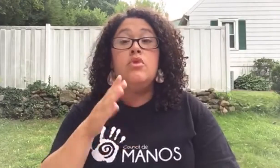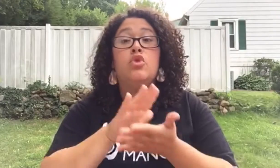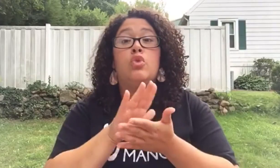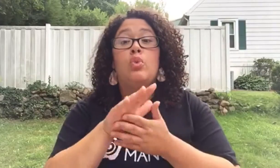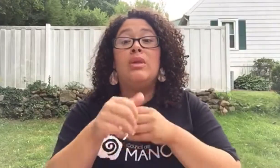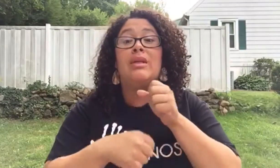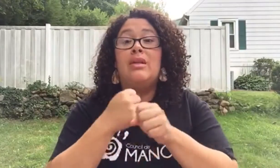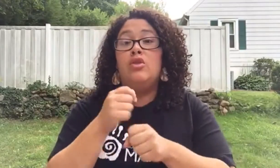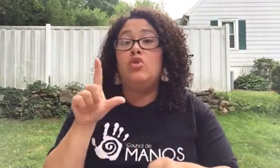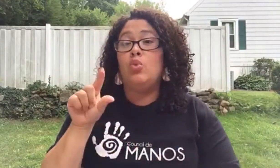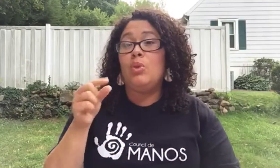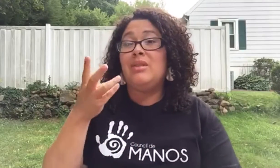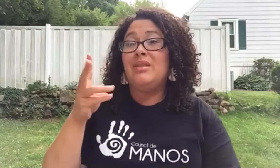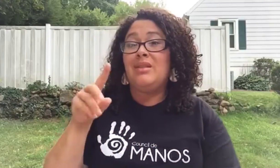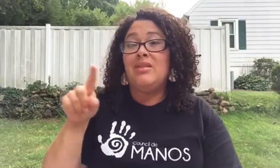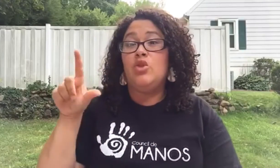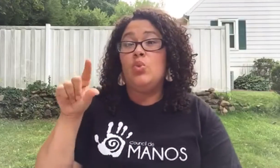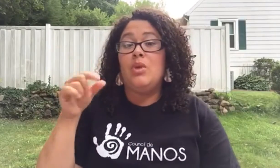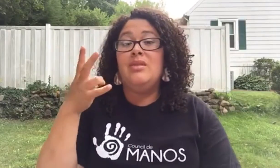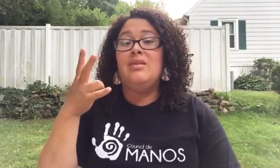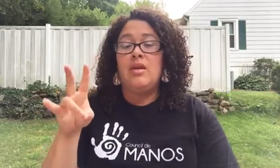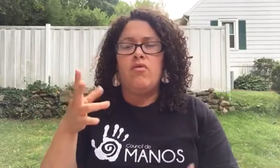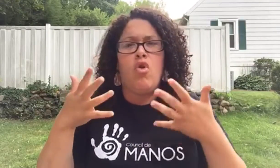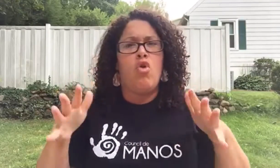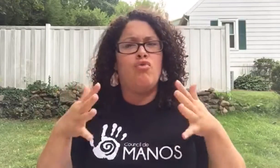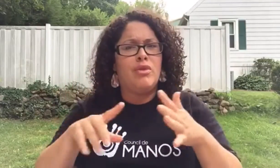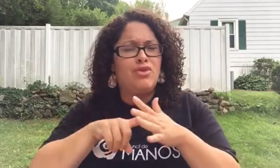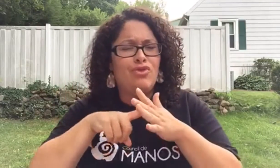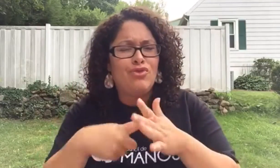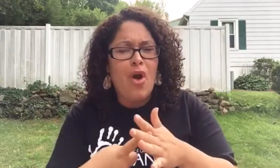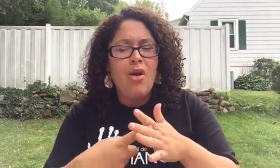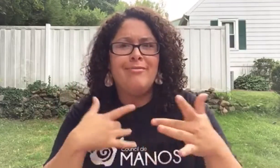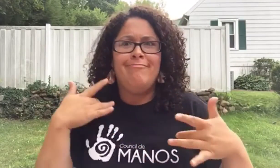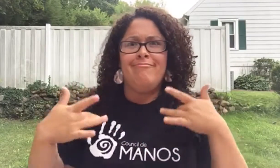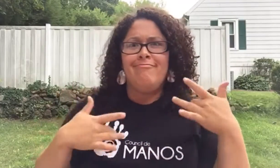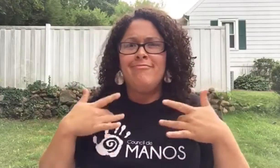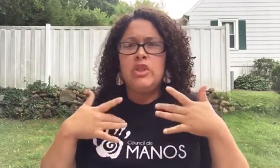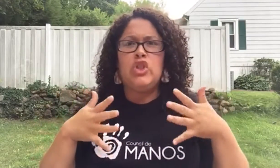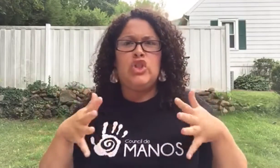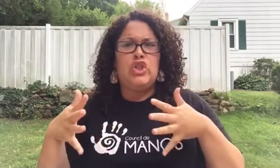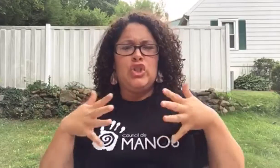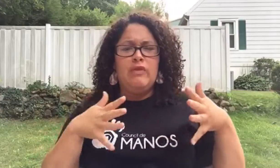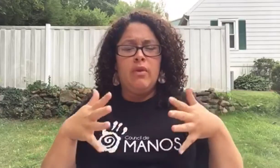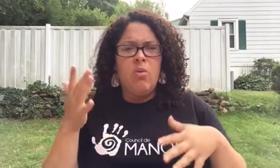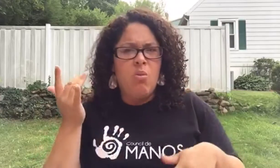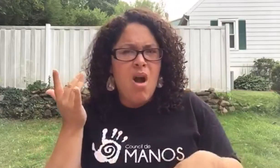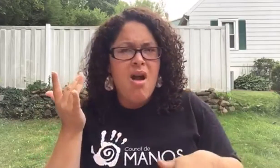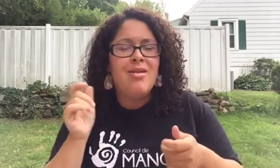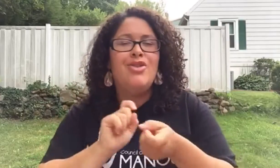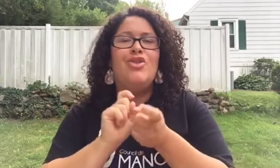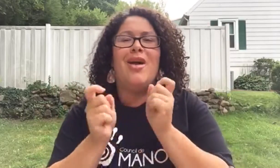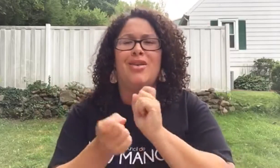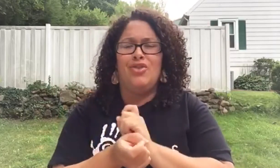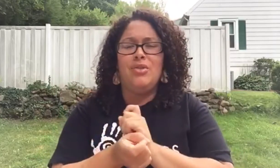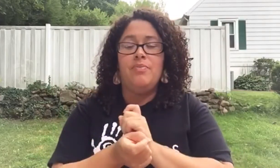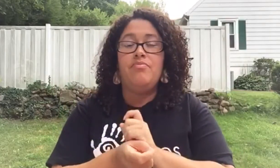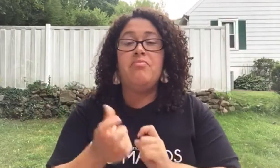The 2016-2017 school year are upon you all. The beginning of the school year is usually mixed with excitement and anxiousness with changes.